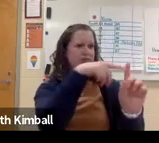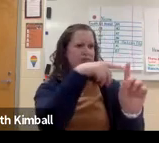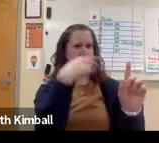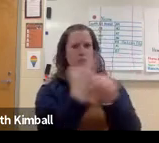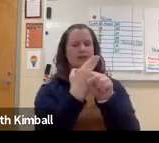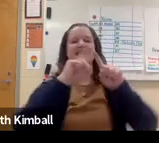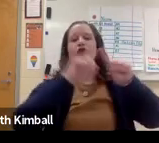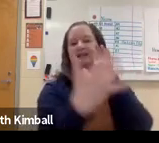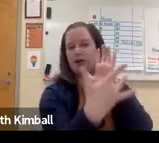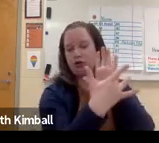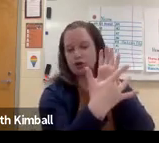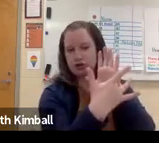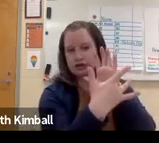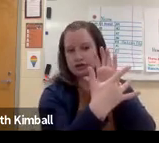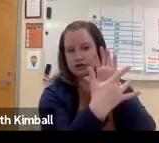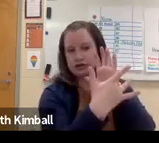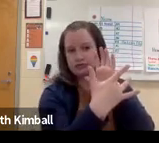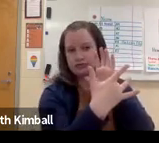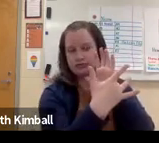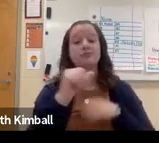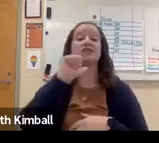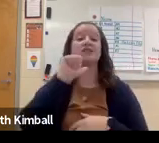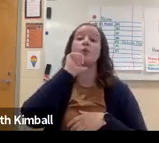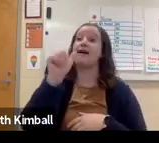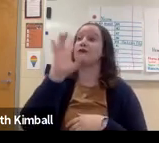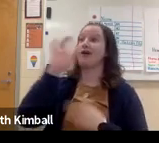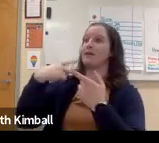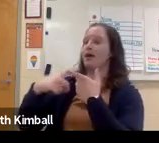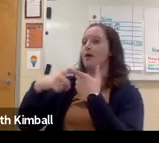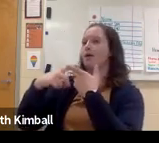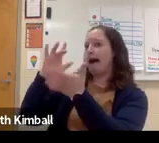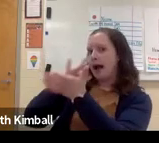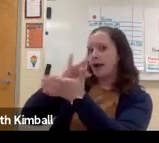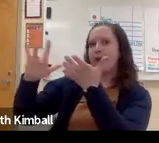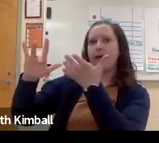So maybe you have a deaf or hard of hearing student that is using different types of technology.